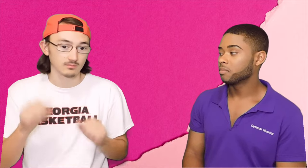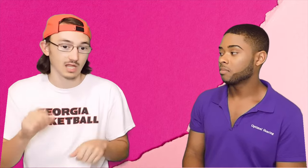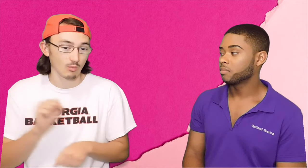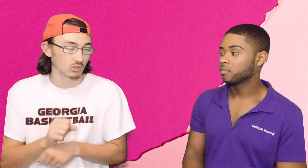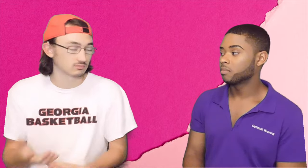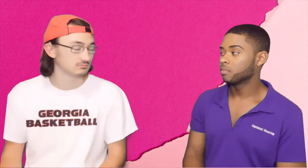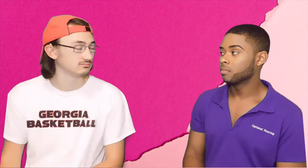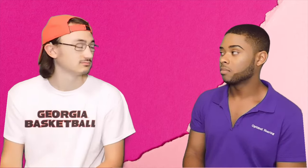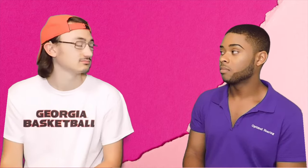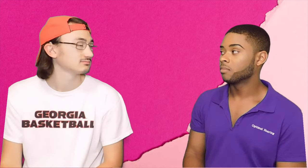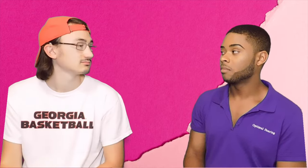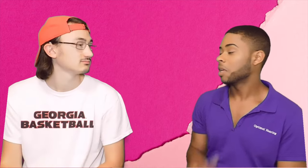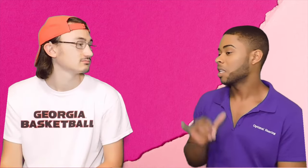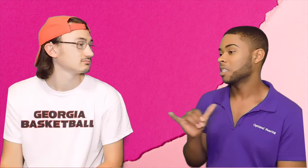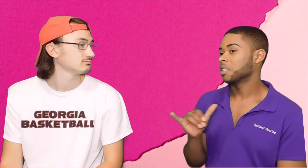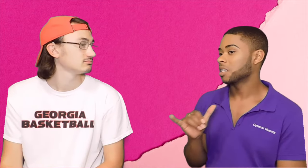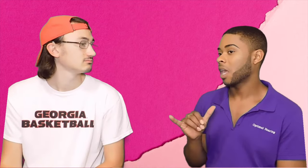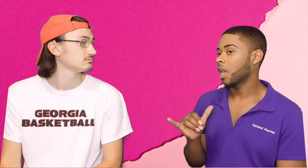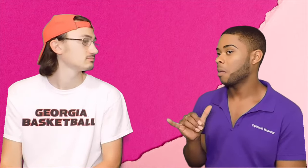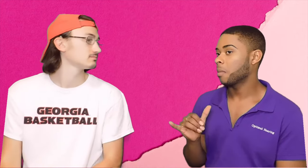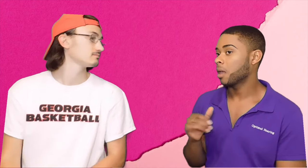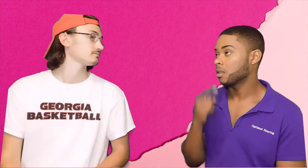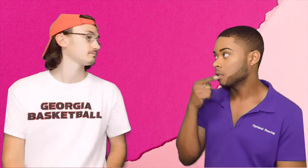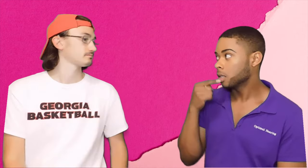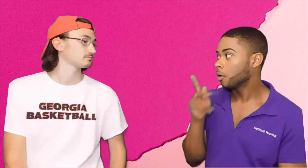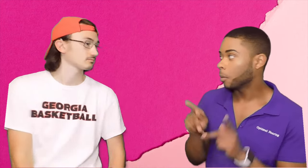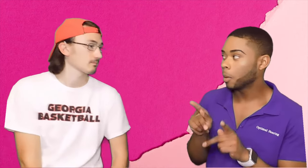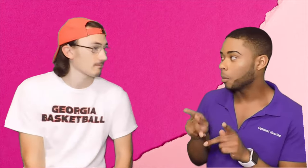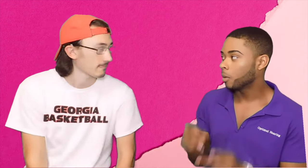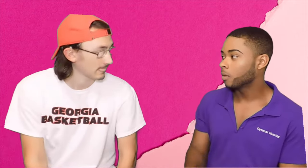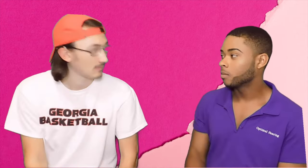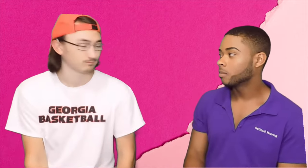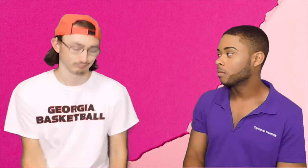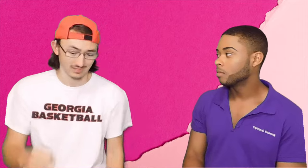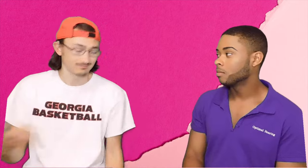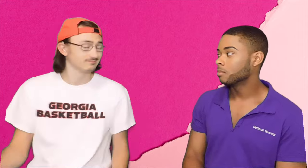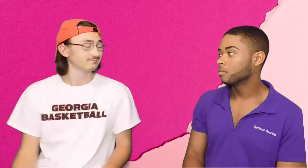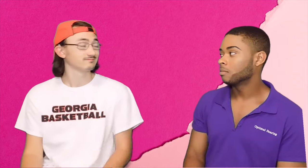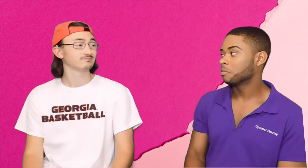I mean deaf people can work. Bryce: Same as hearing people. Luke: Yeah - same as human people